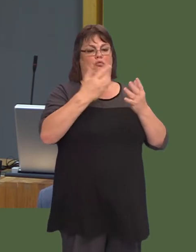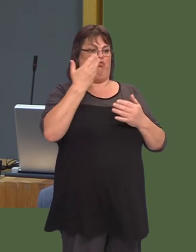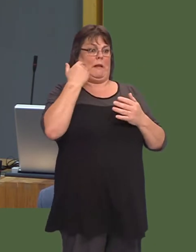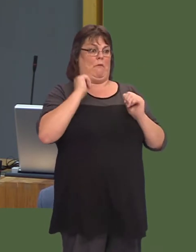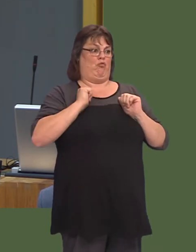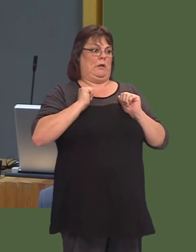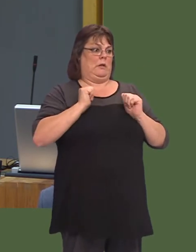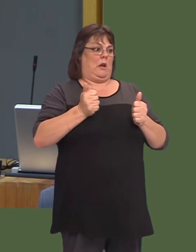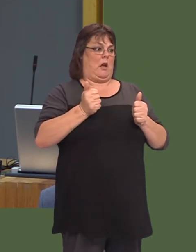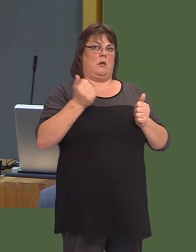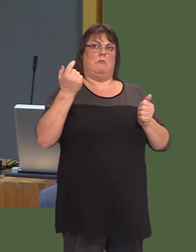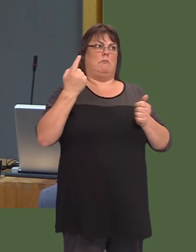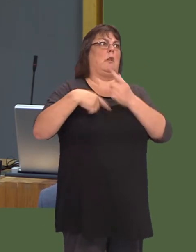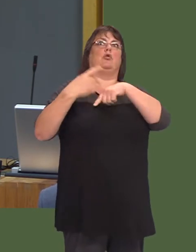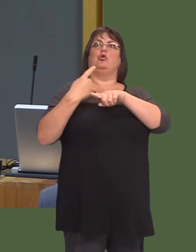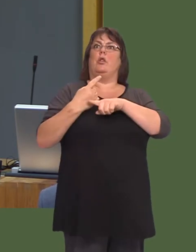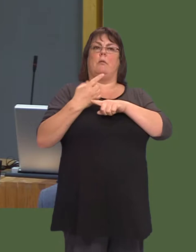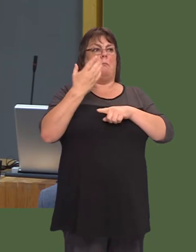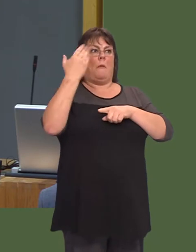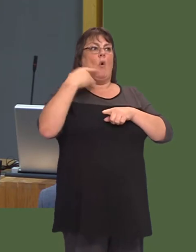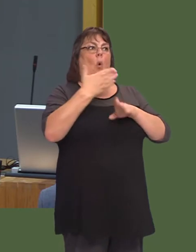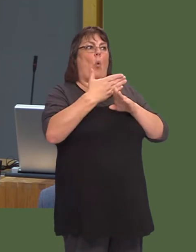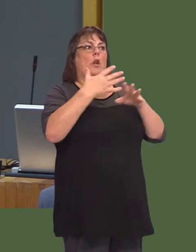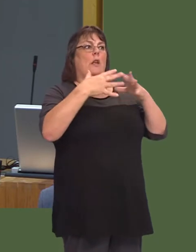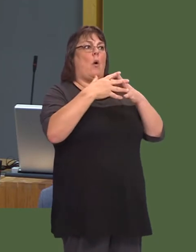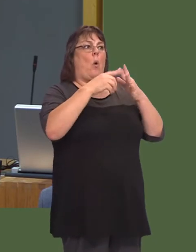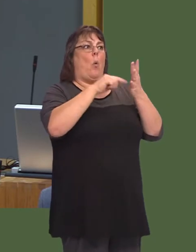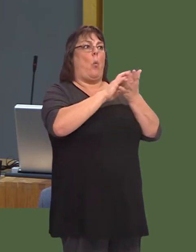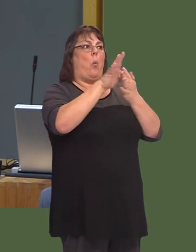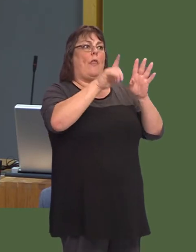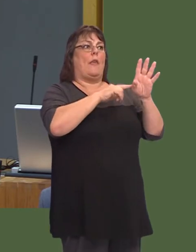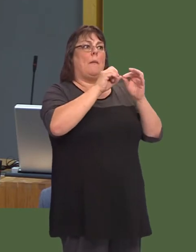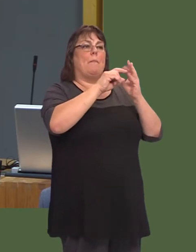y gwasanaeth pediatrig yn y gorllewin ar fin methuódyna ei eiriauóoherwydd y diffyg recriwtio.